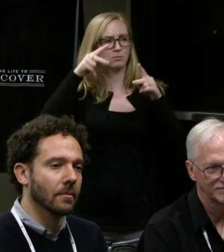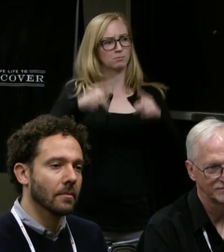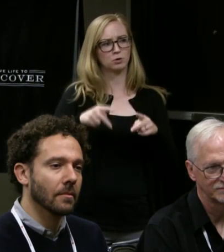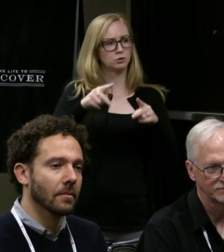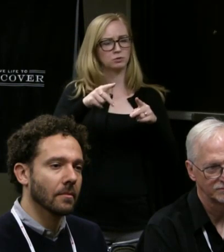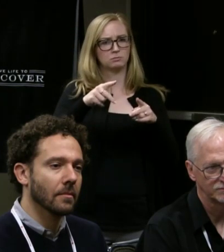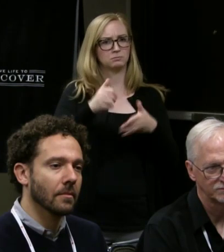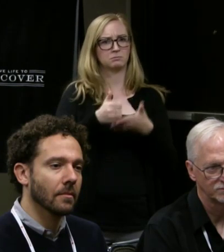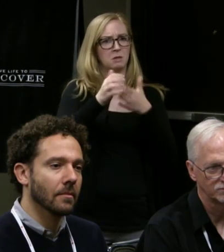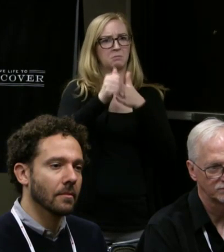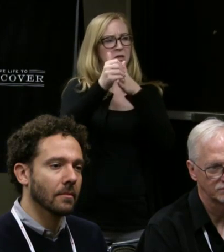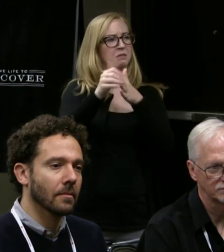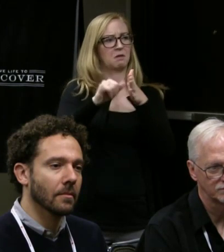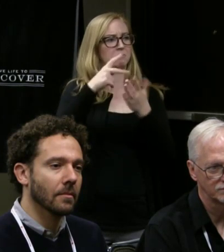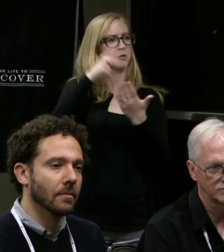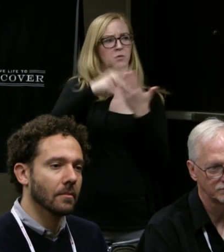to be leading that program.